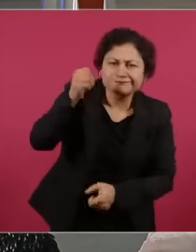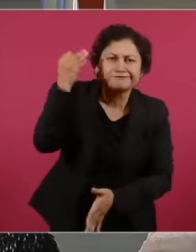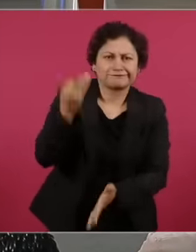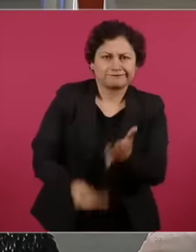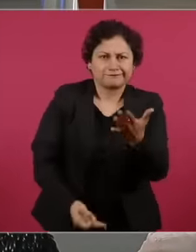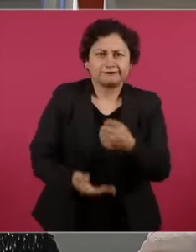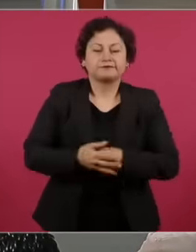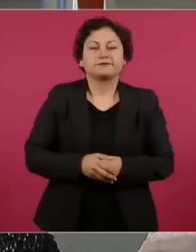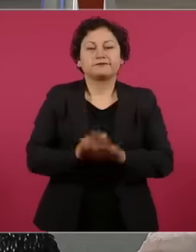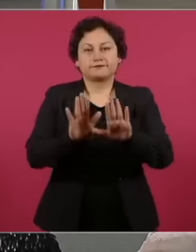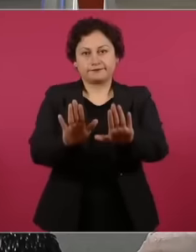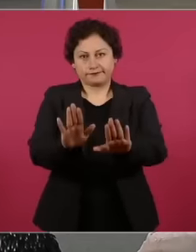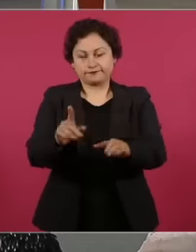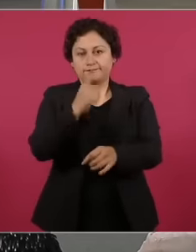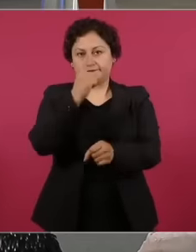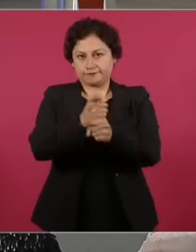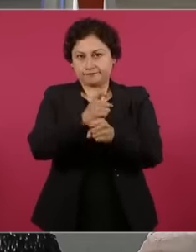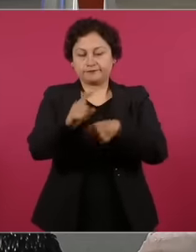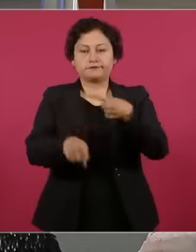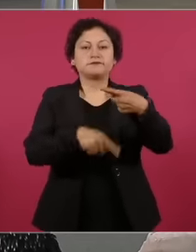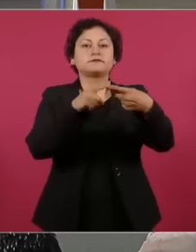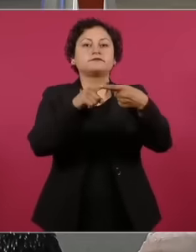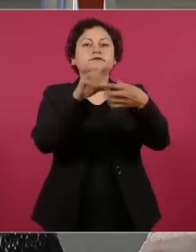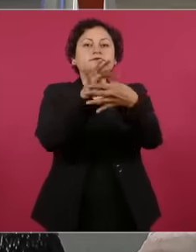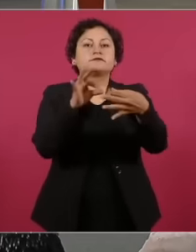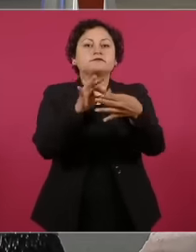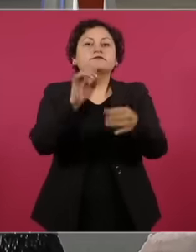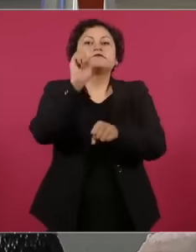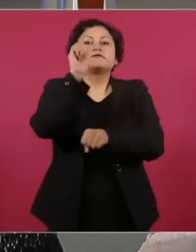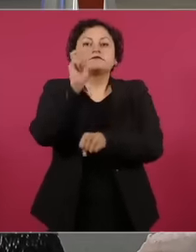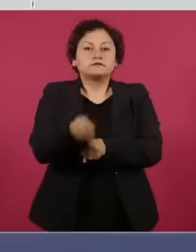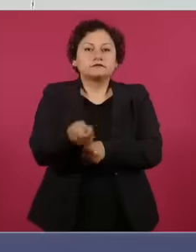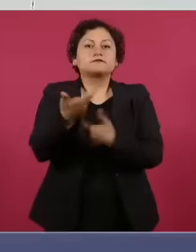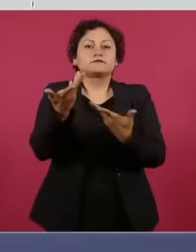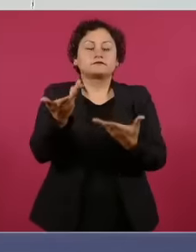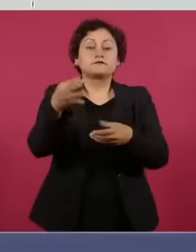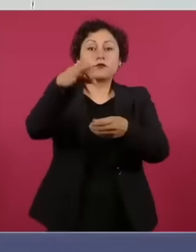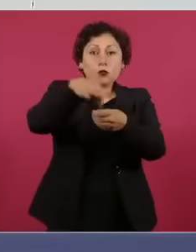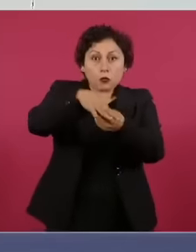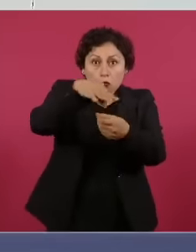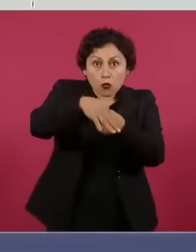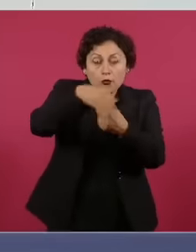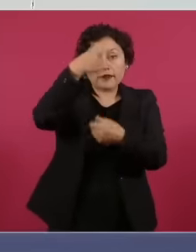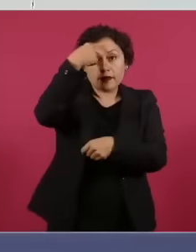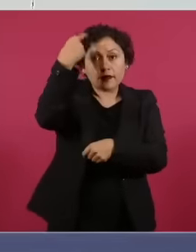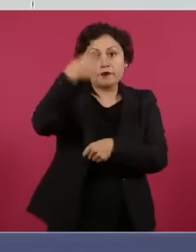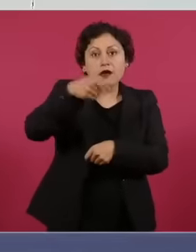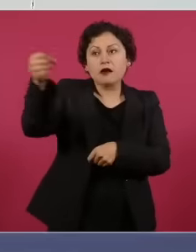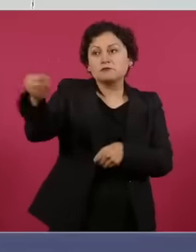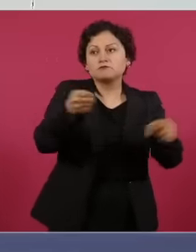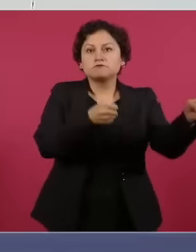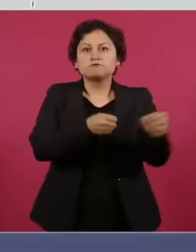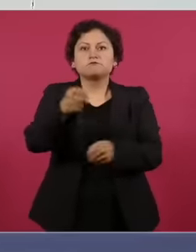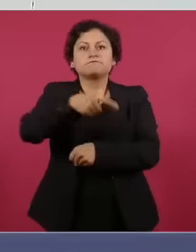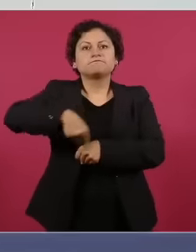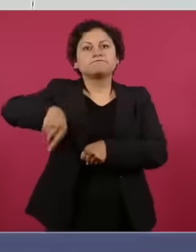first issue The Popular election of ministers, magistrates and judges, what do we currently have,